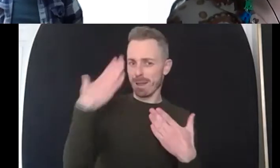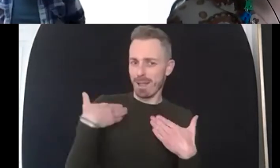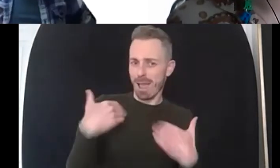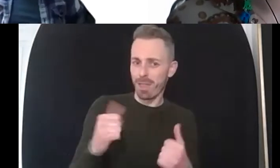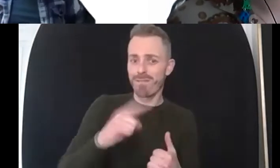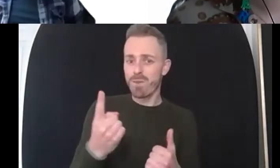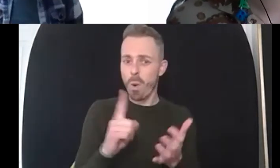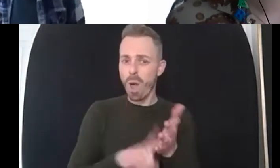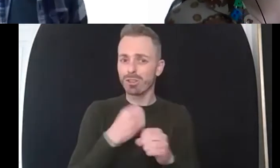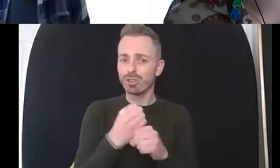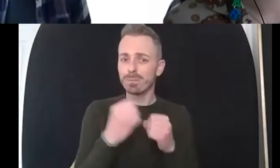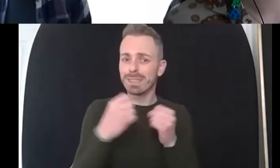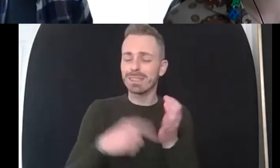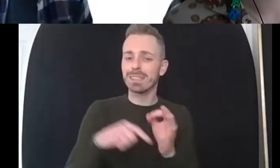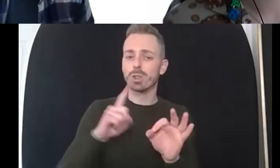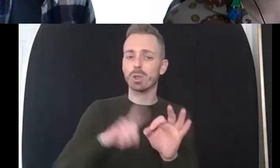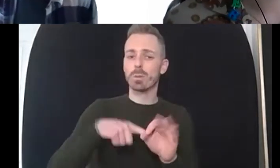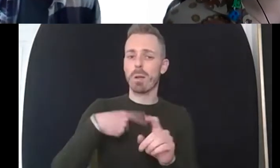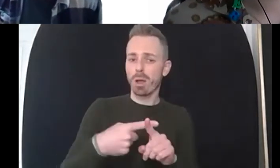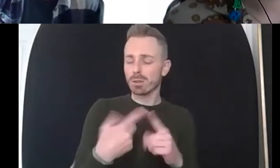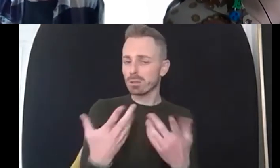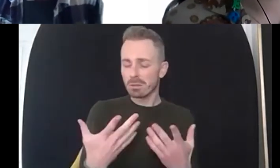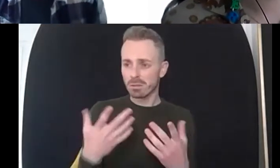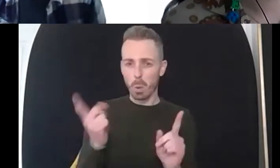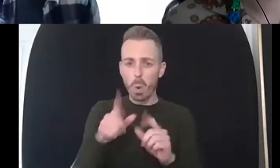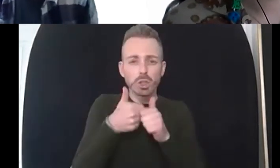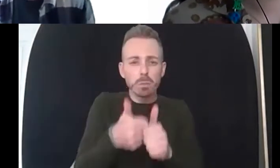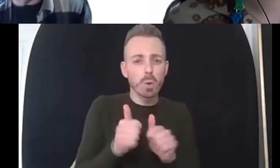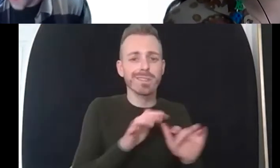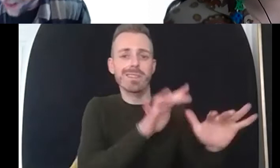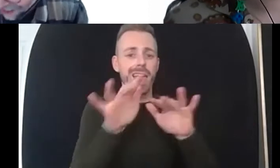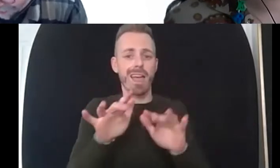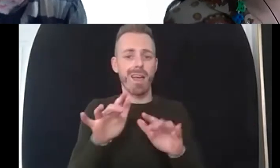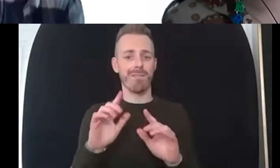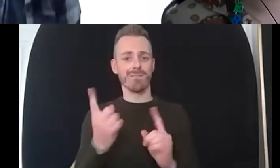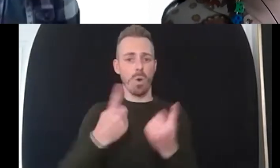yeah so i i i i um so i was t i was actually teaching today this afternoon for a couple of